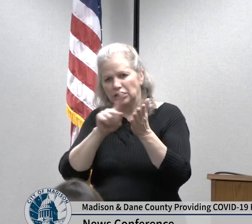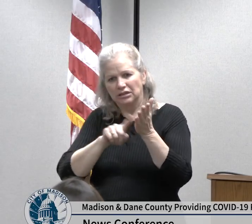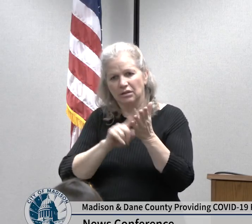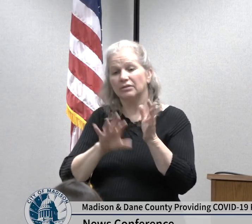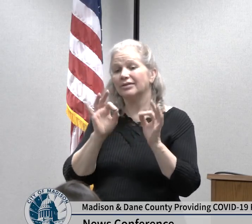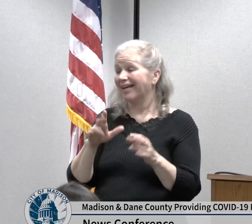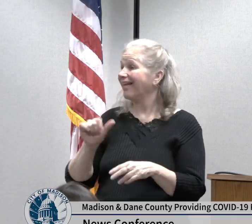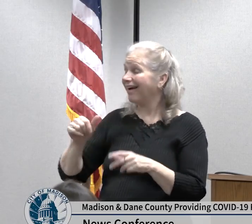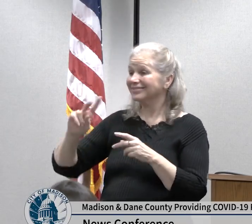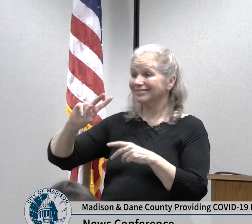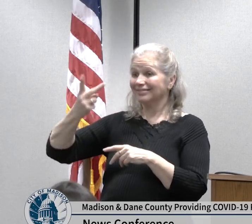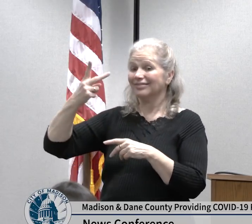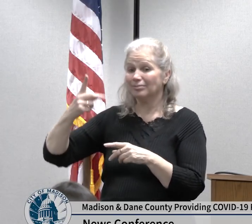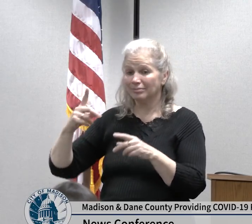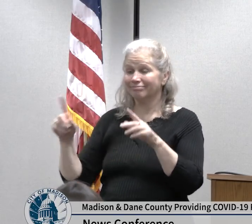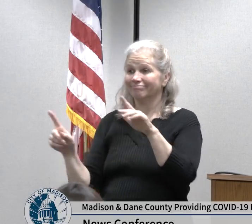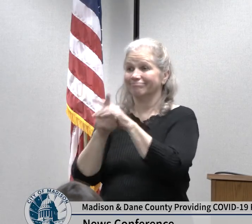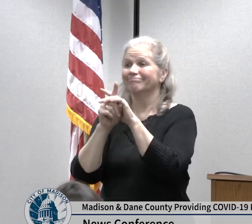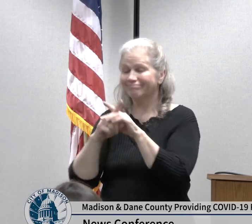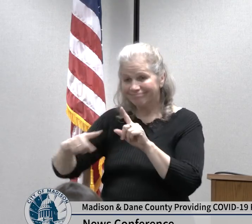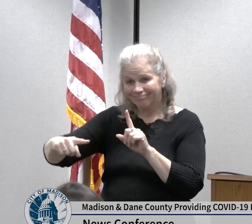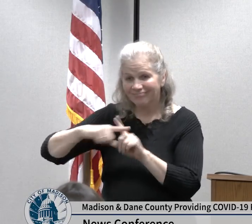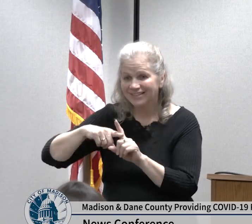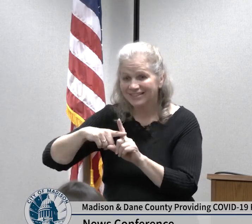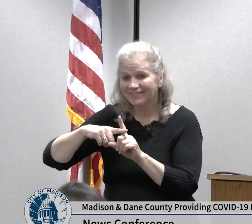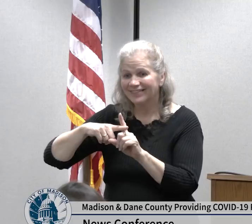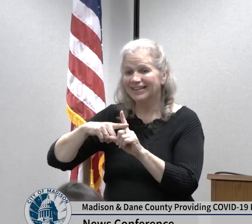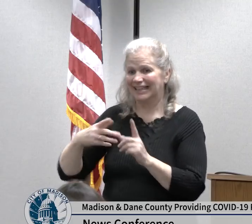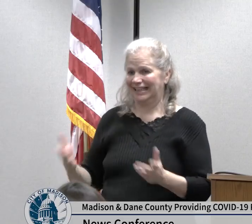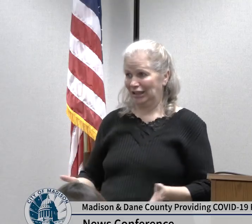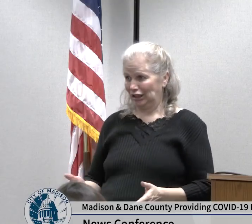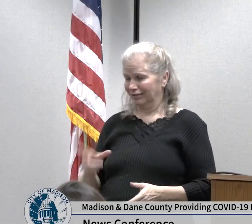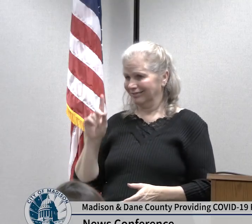positive for corona virus and Dane County this individual recently traveled